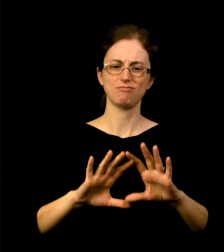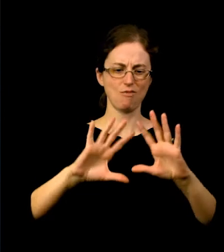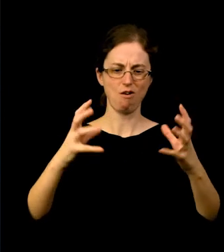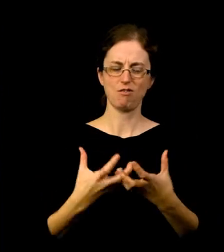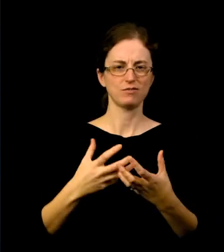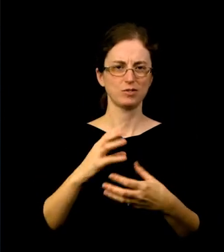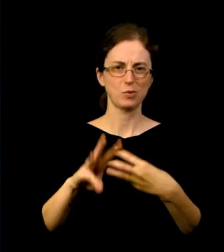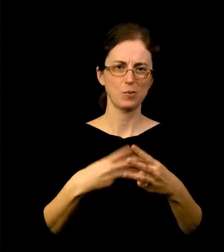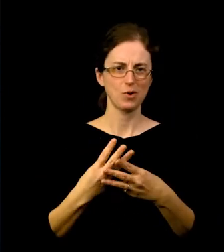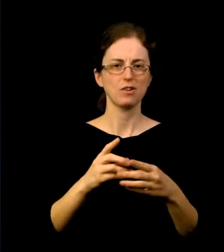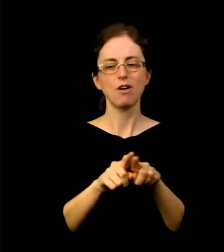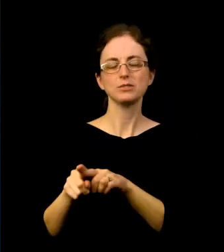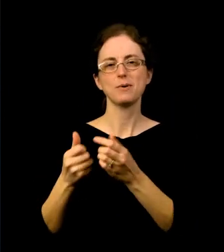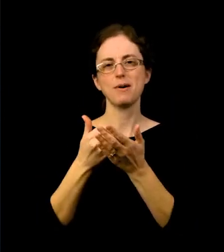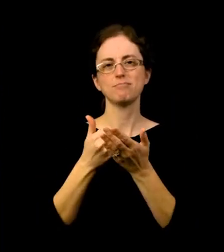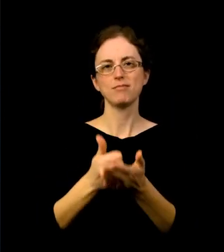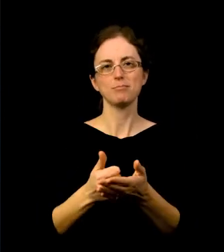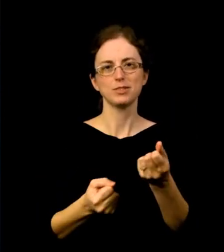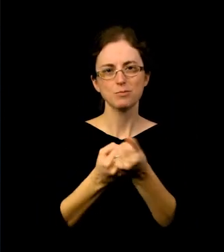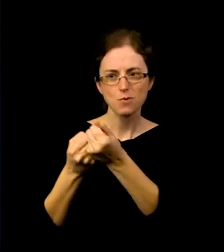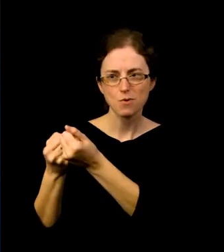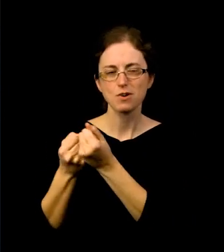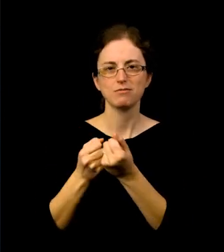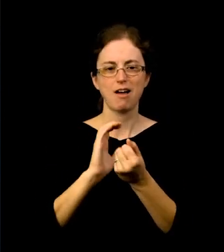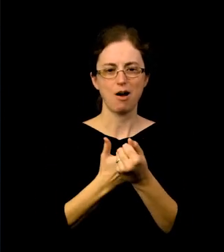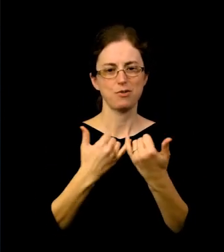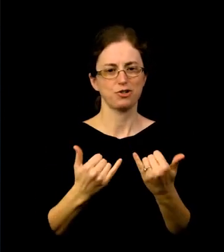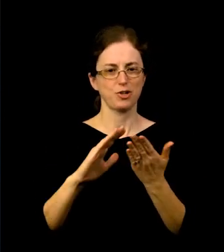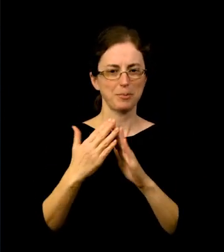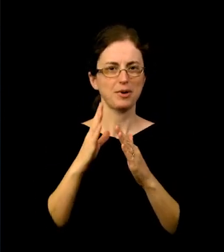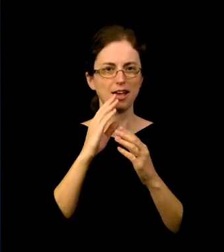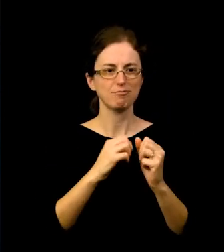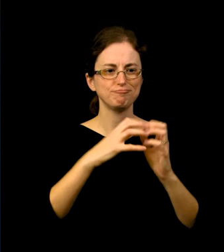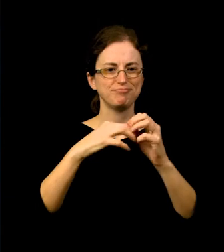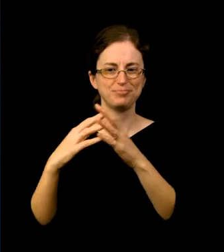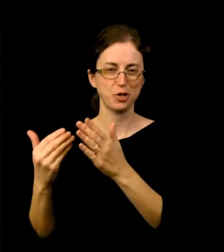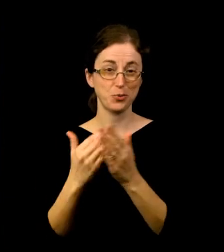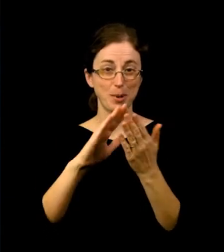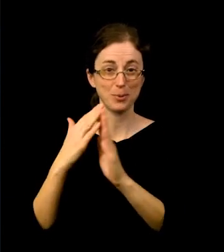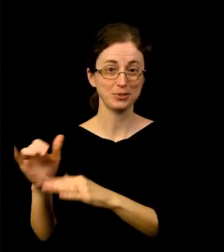And it's also helpful to us in celebrating, in grieving, and in healing.